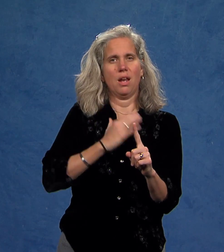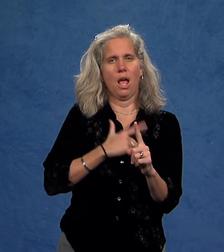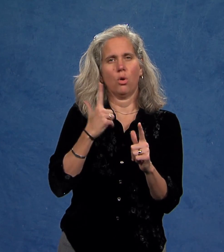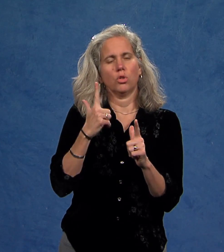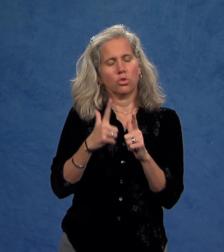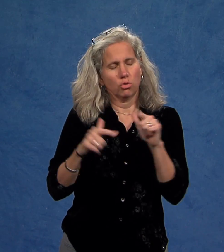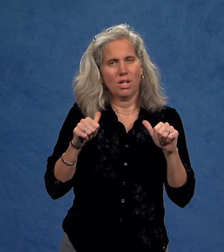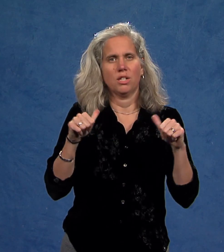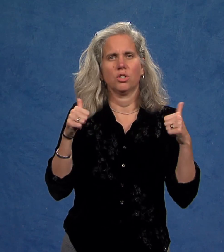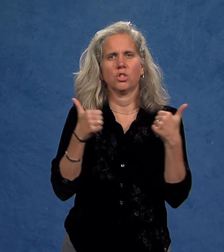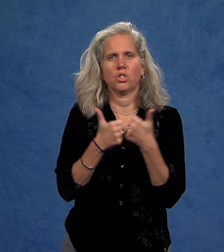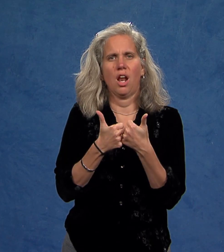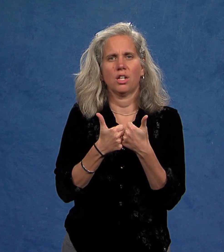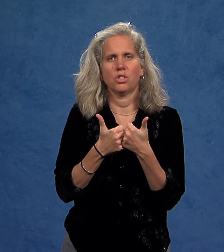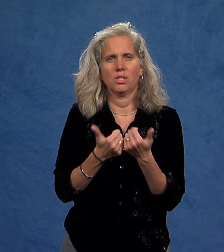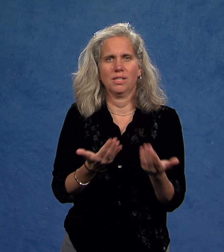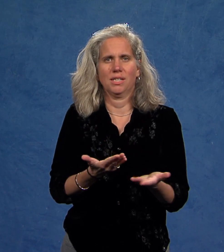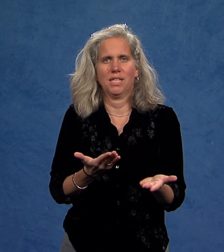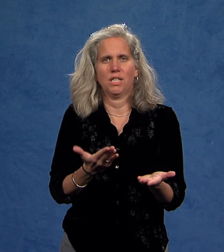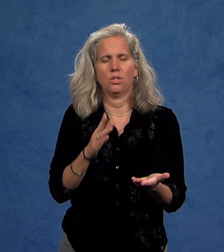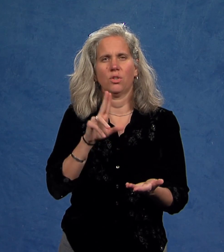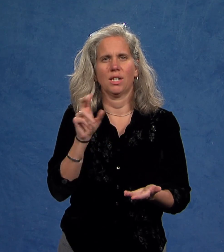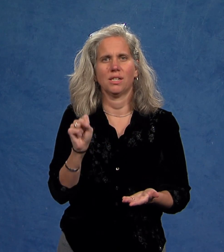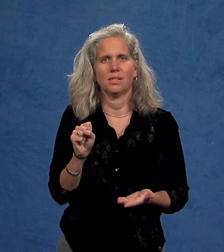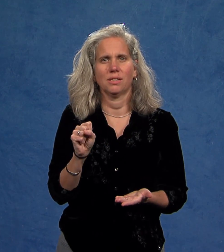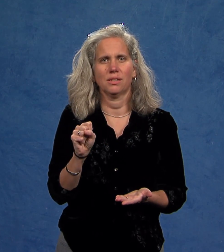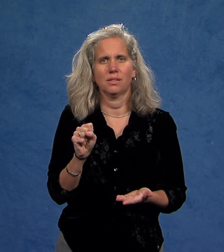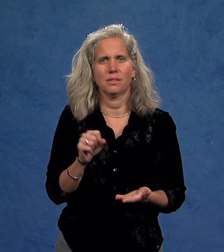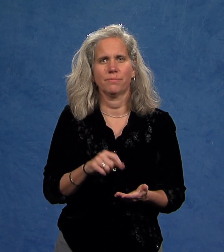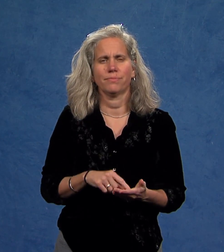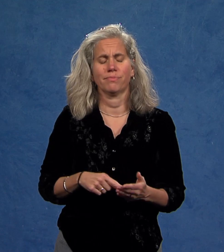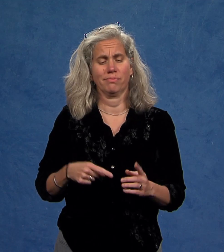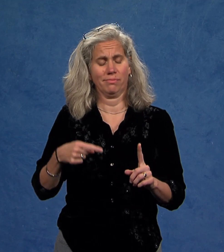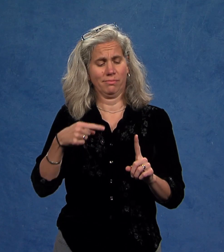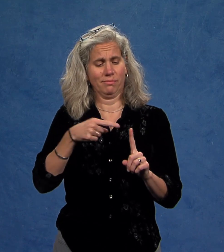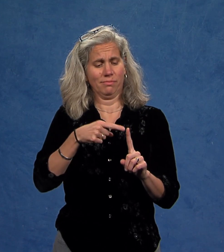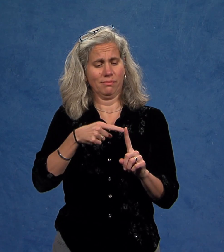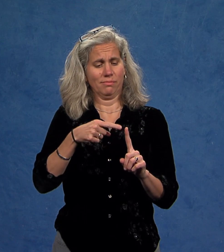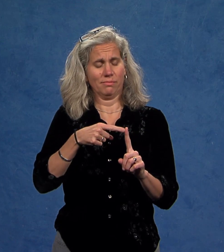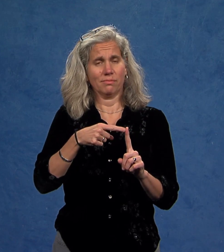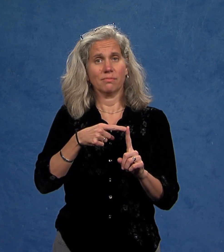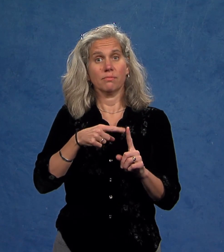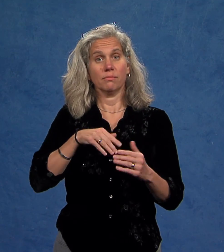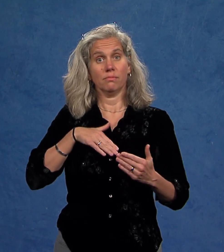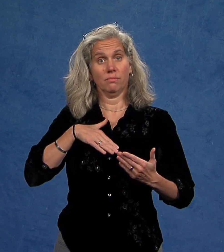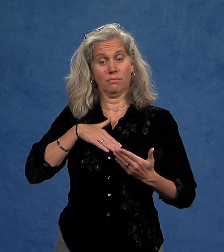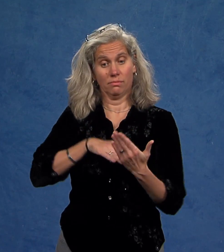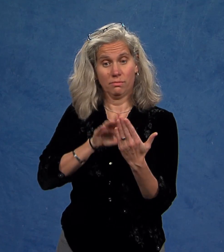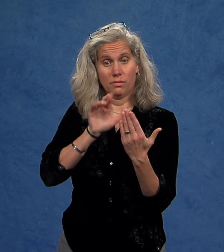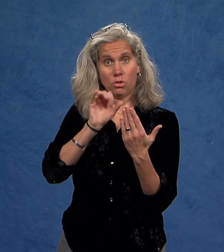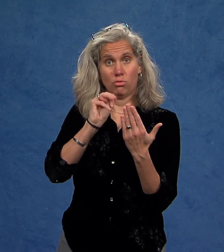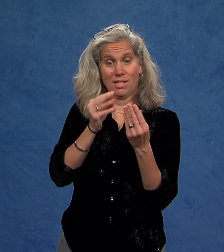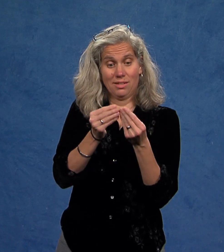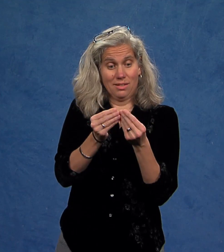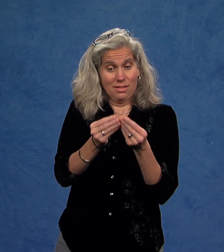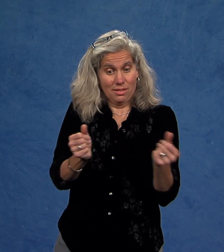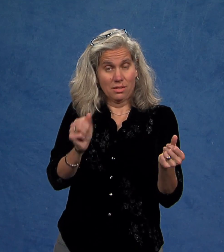This remains our country's greatest challenge. Because racism is an issue that affects all of us,